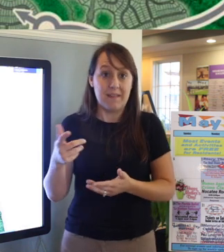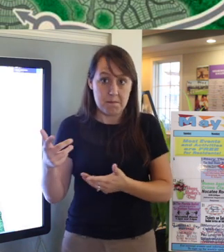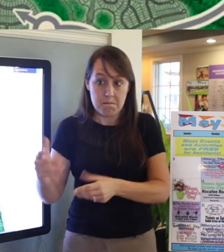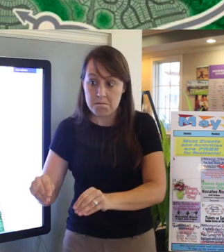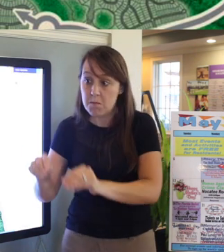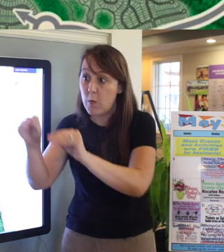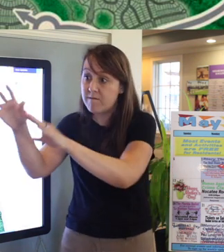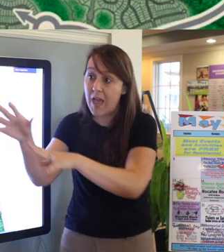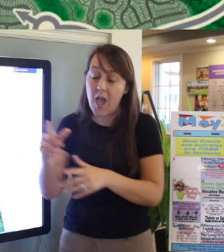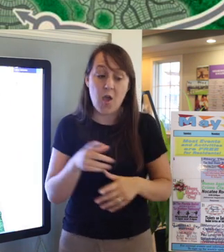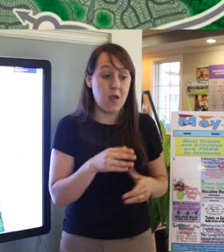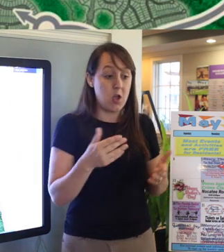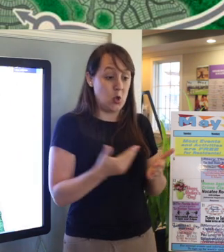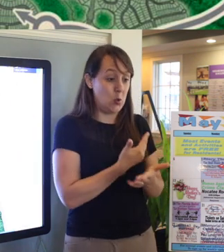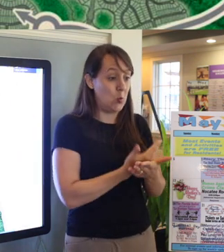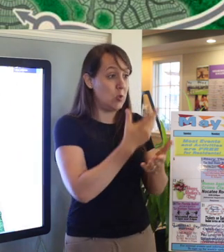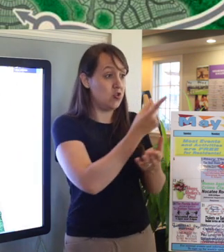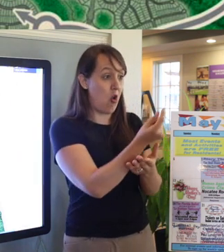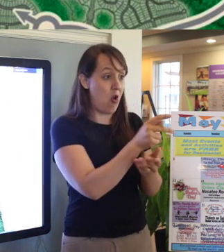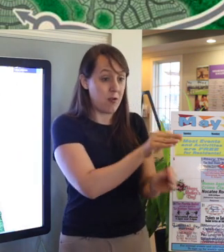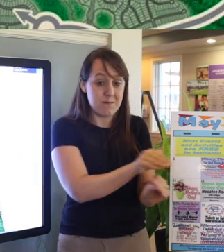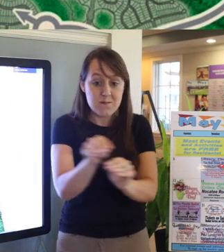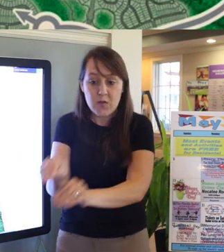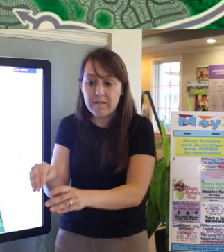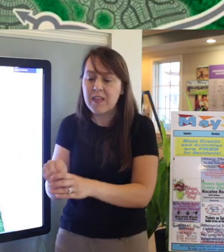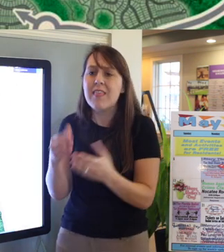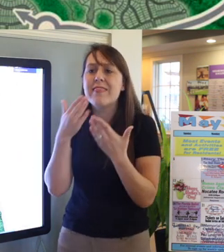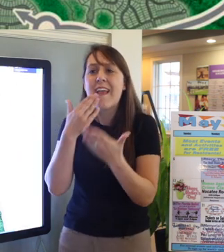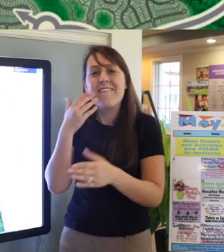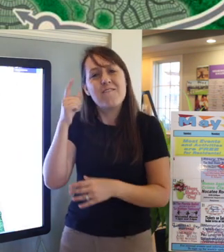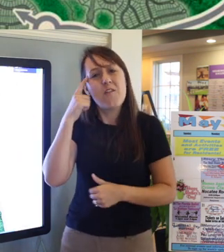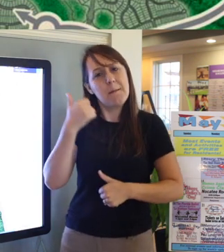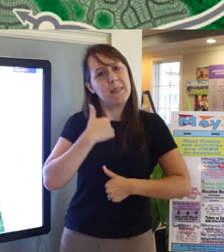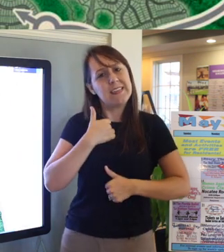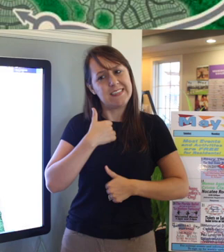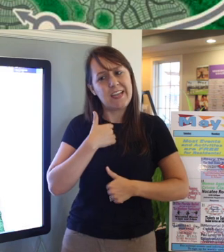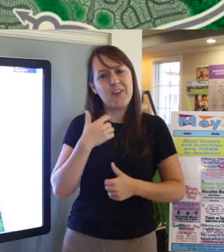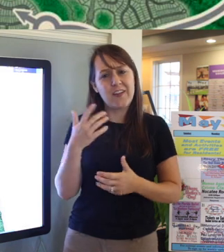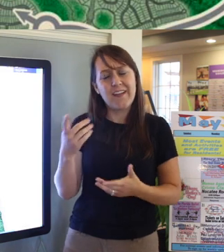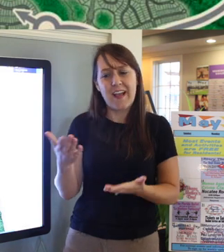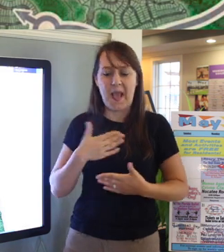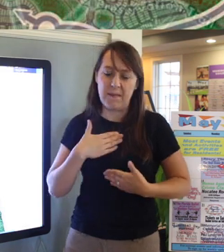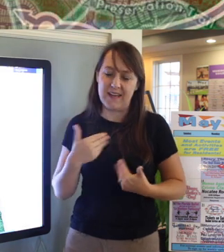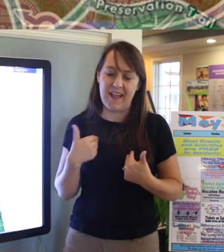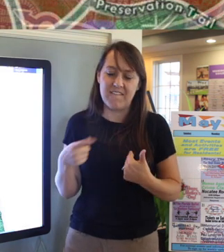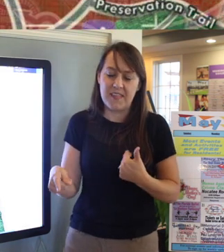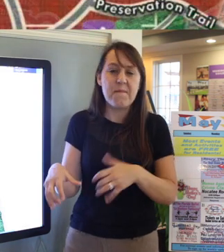So we're thankful and grateful to the military glad to have them here